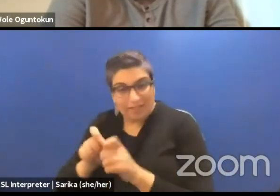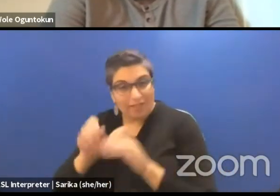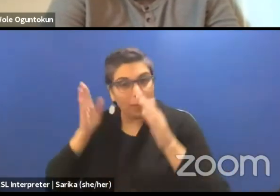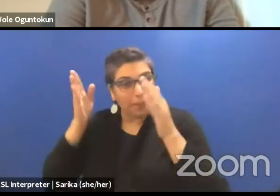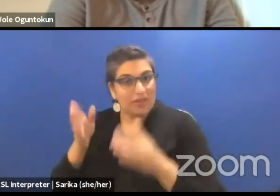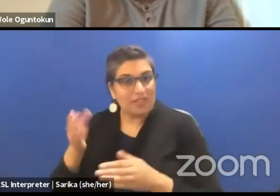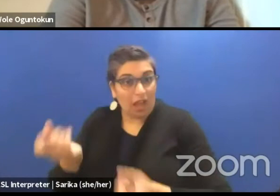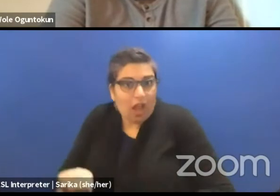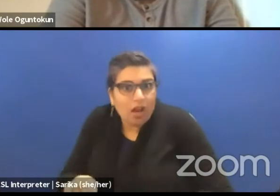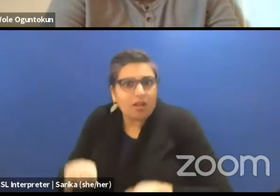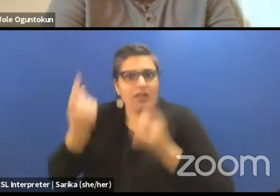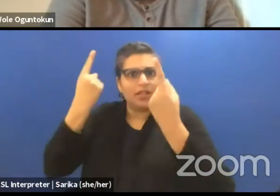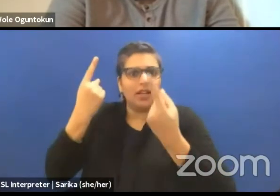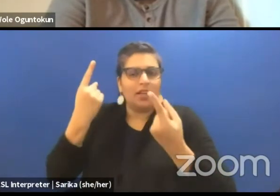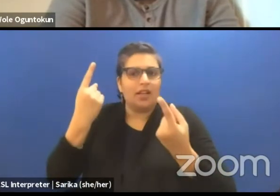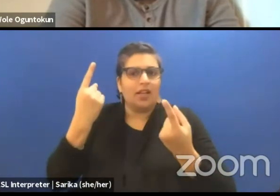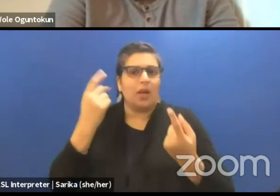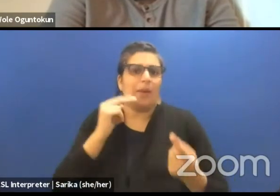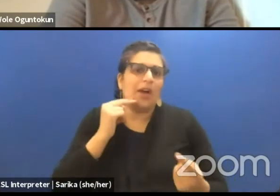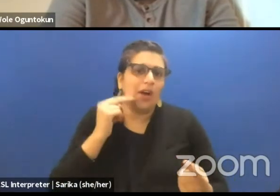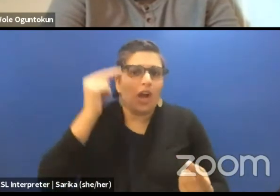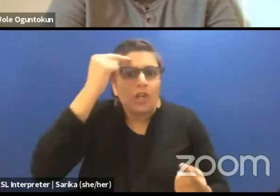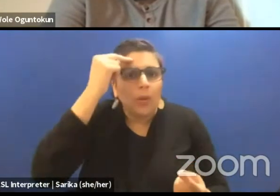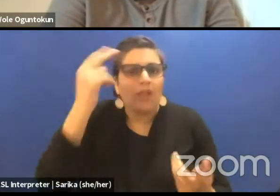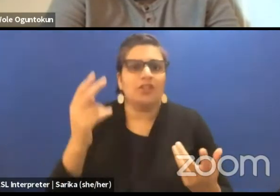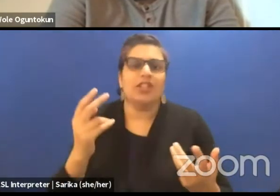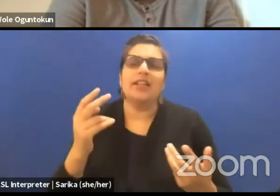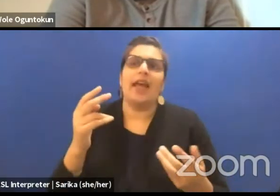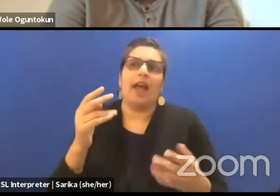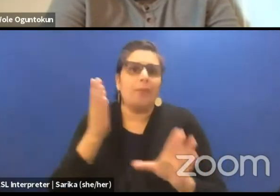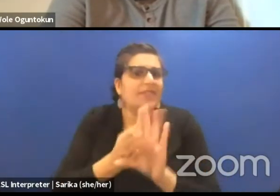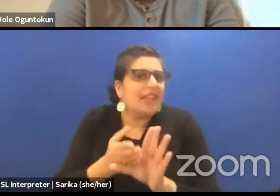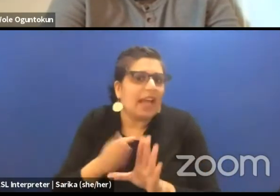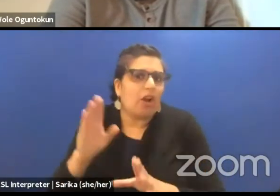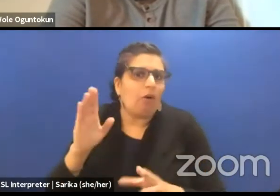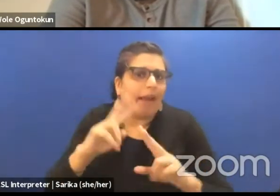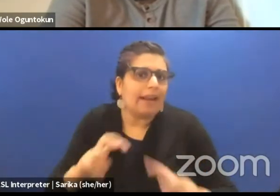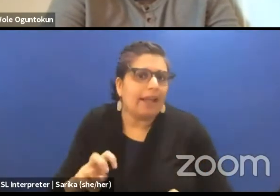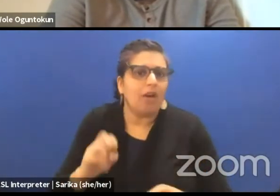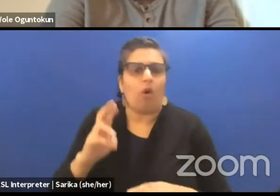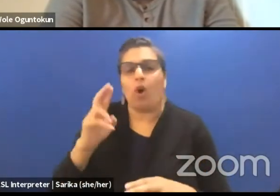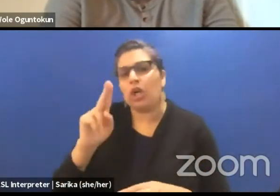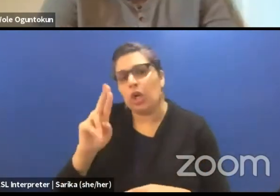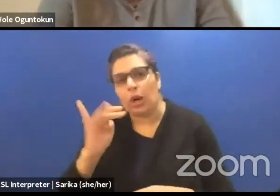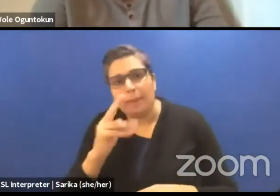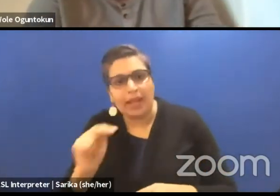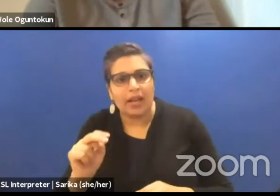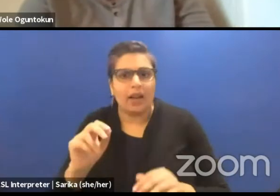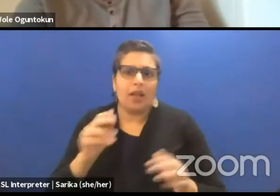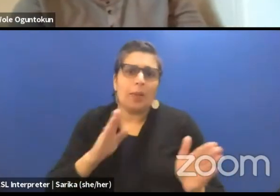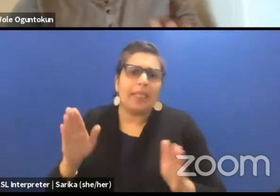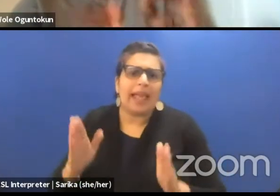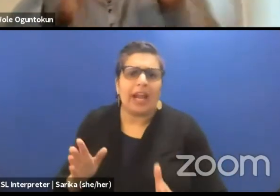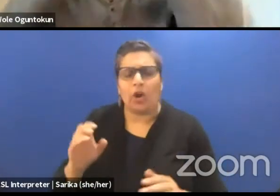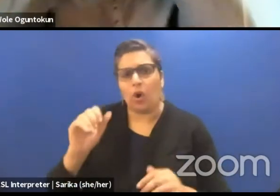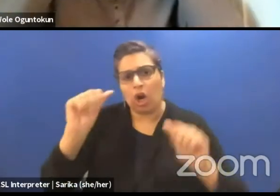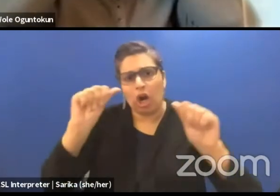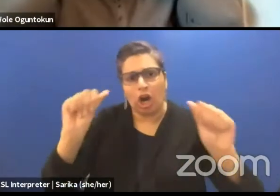about neurology and psychoanalysis then that's the dramaturge for this project. Or I need an urban planner or an architect, then that's the dramaturge for this project.